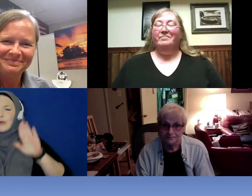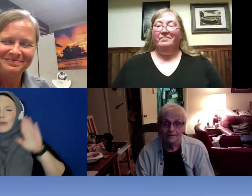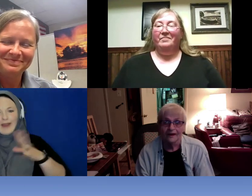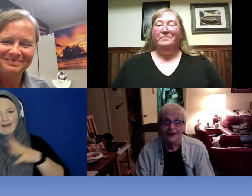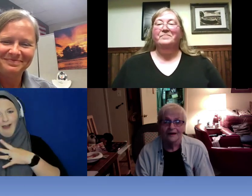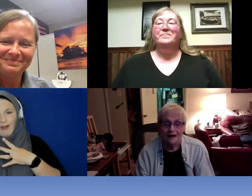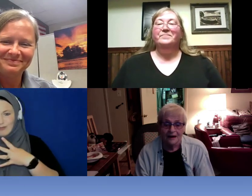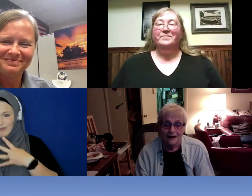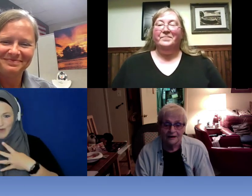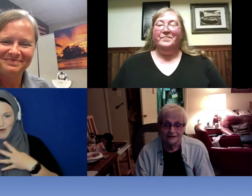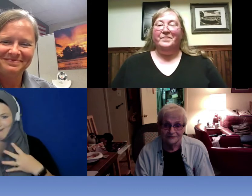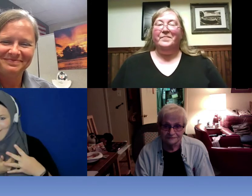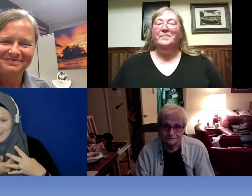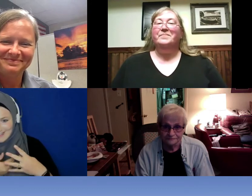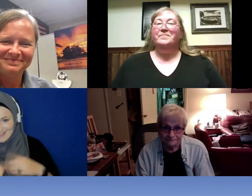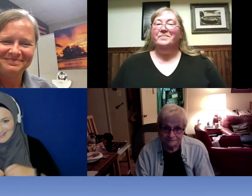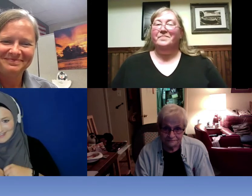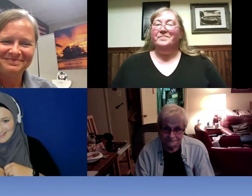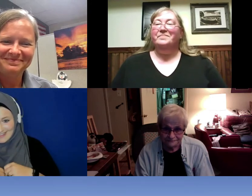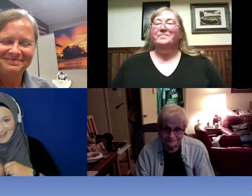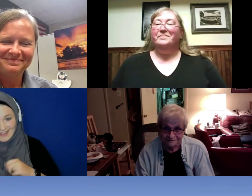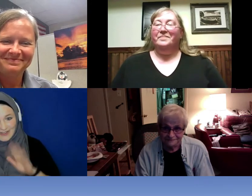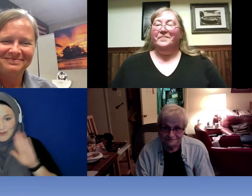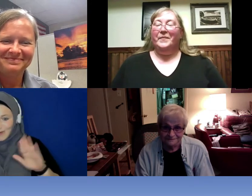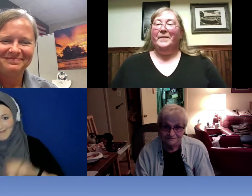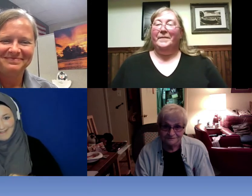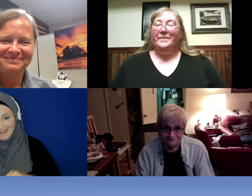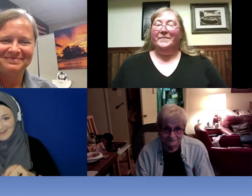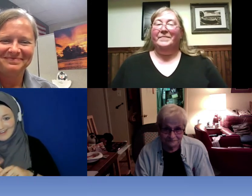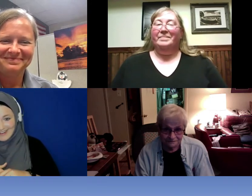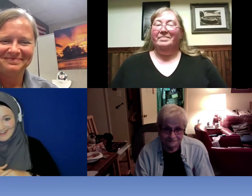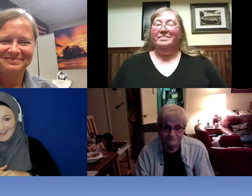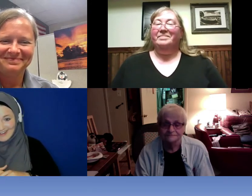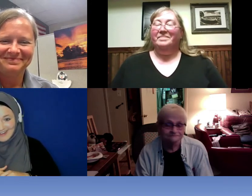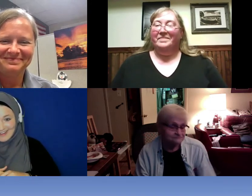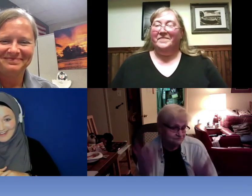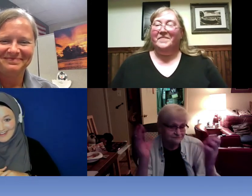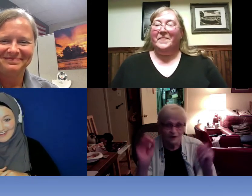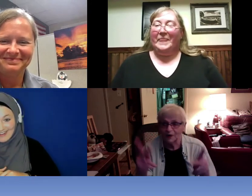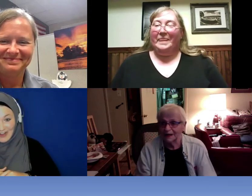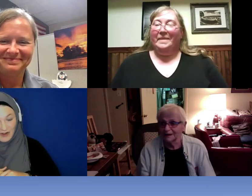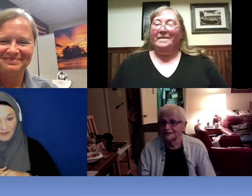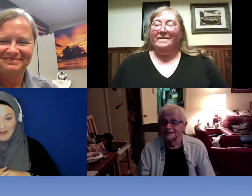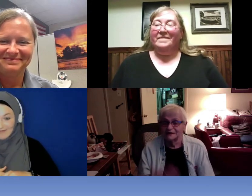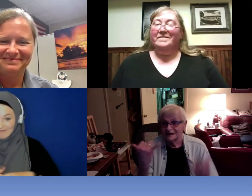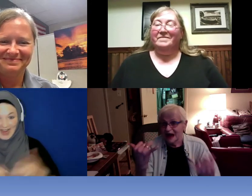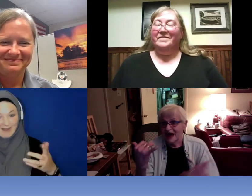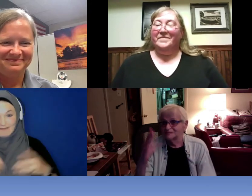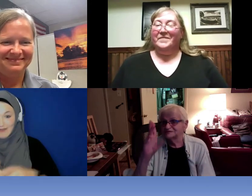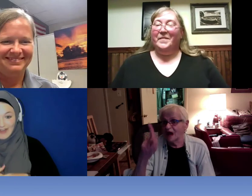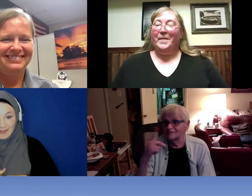Oh, well I am available